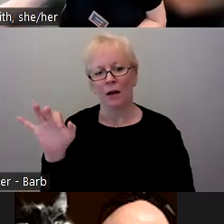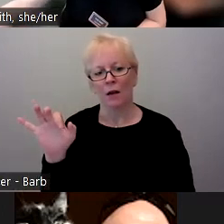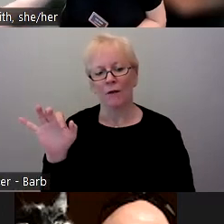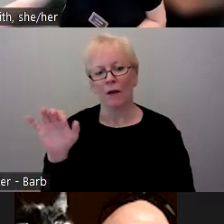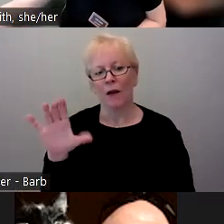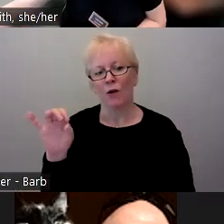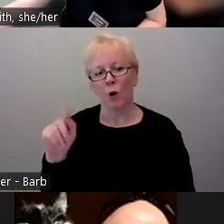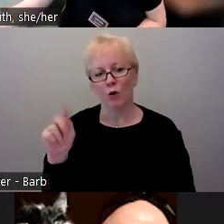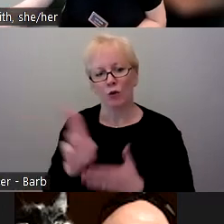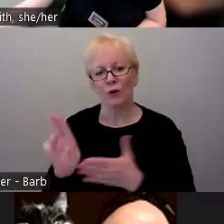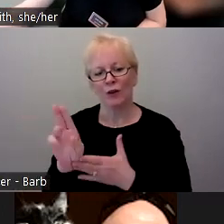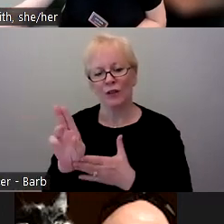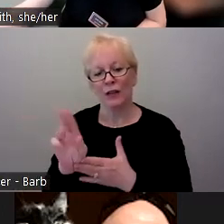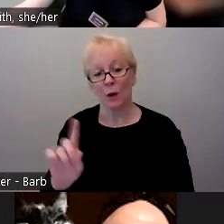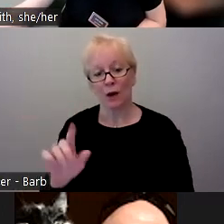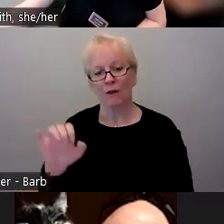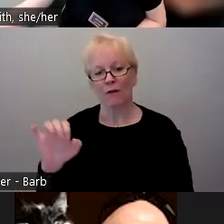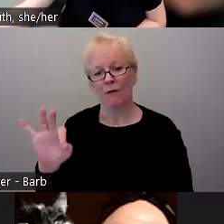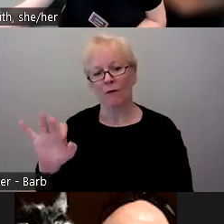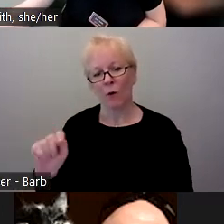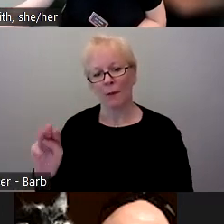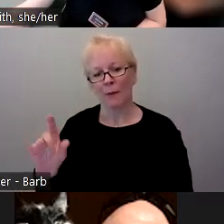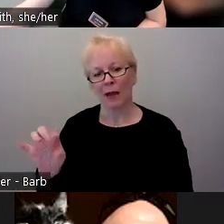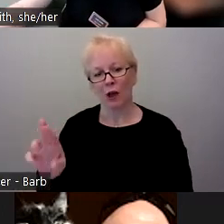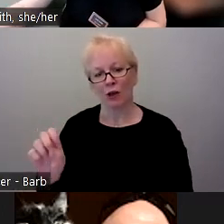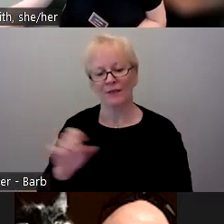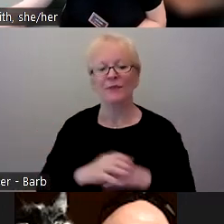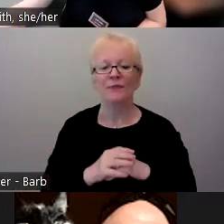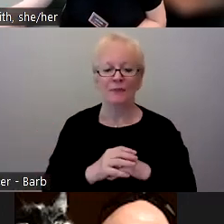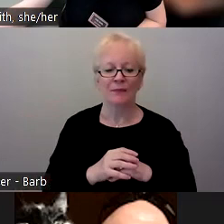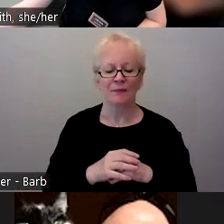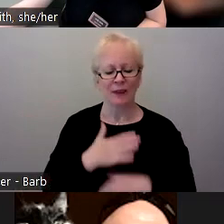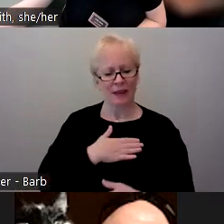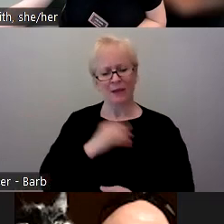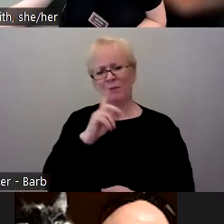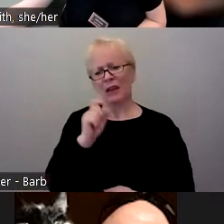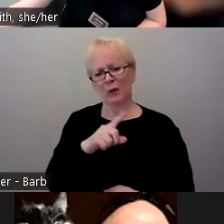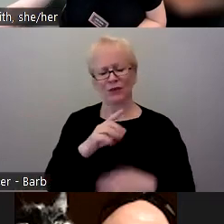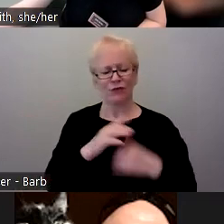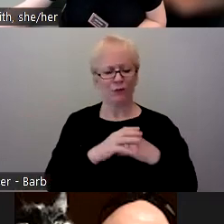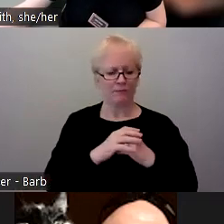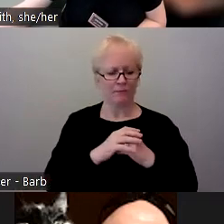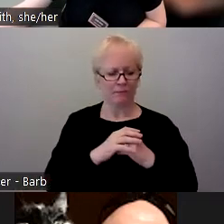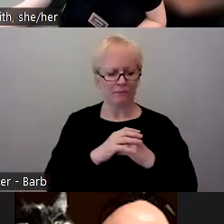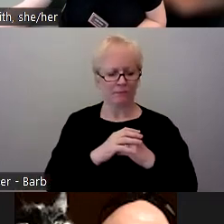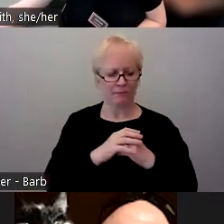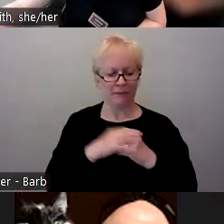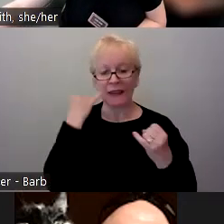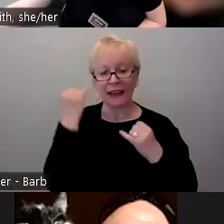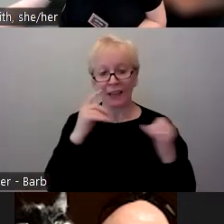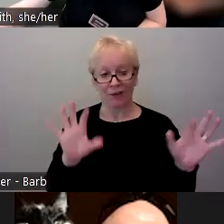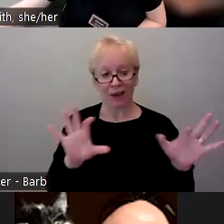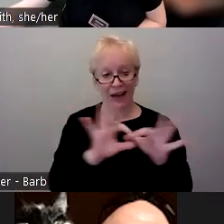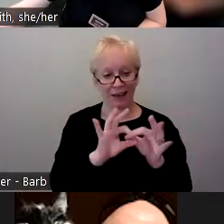And I guess my question is, the notion of these connections sounds really appealing,